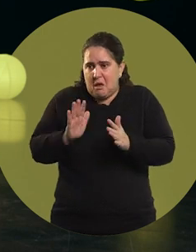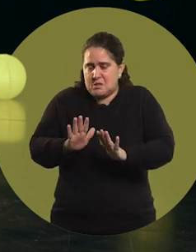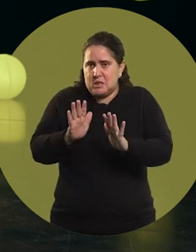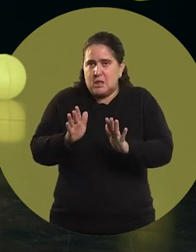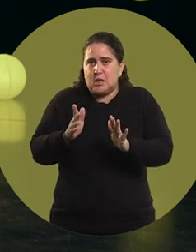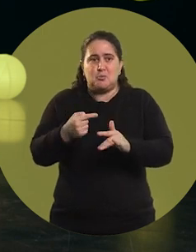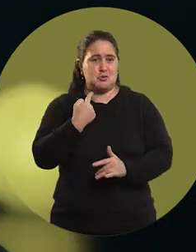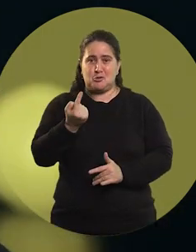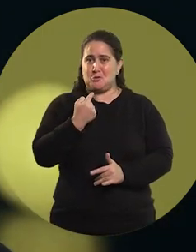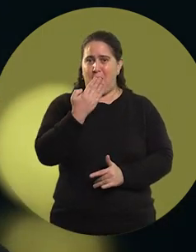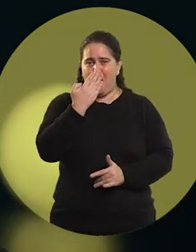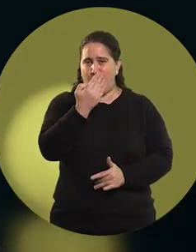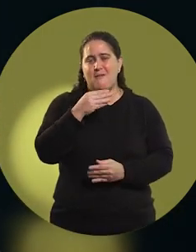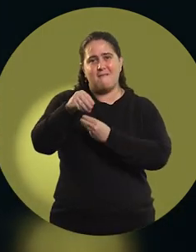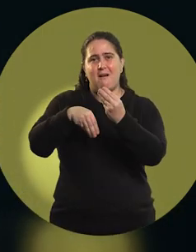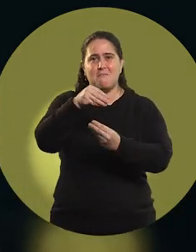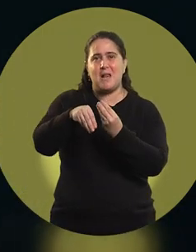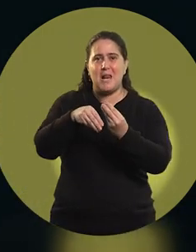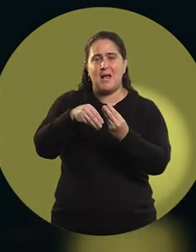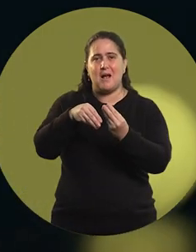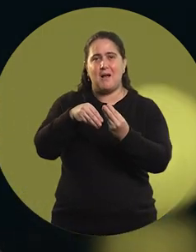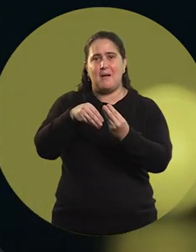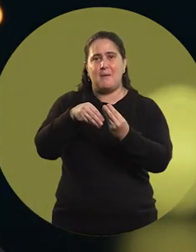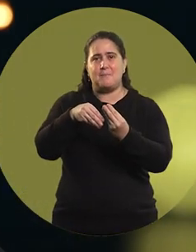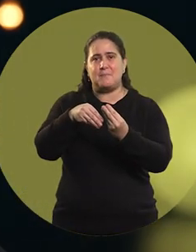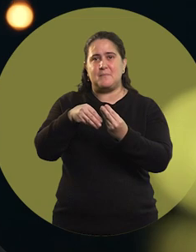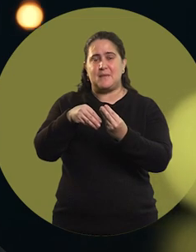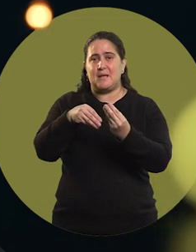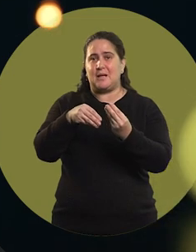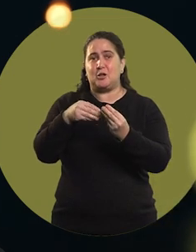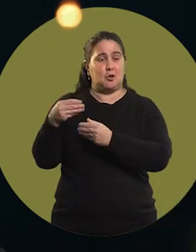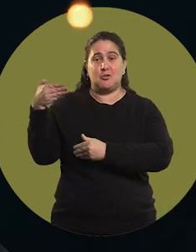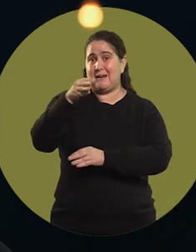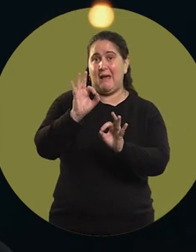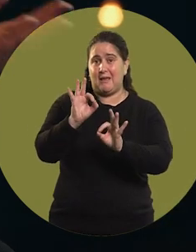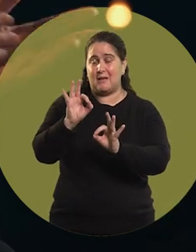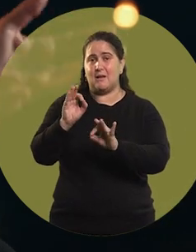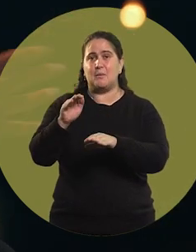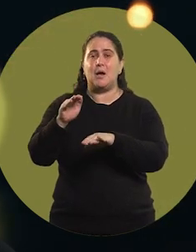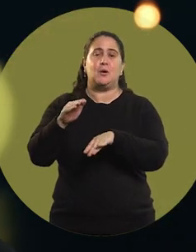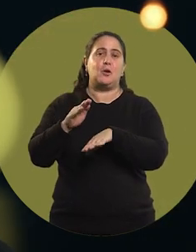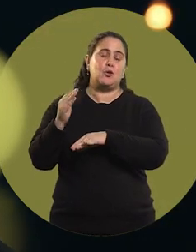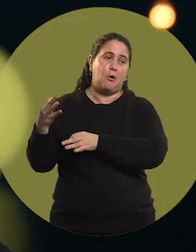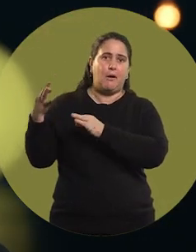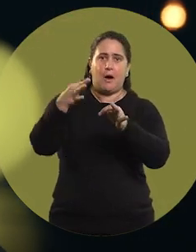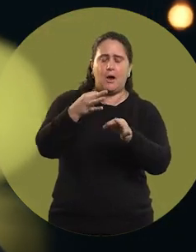And since I was alone in Córdoba and my family hadn't had the chance to go, when they went, and they saw me,